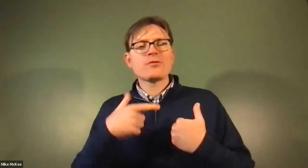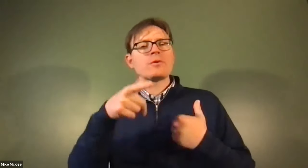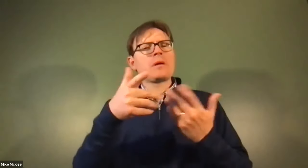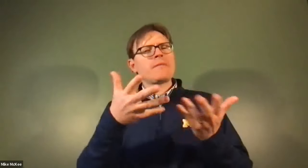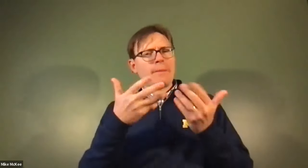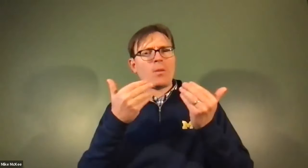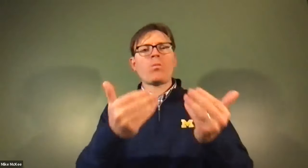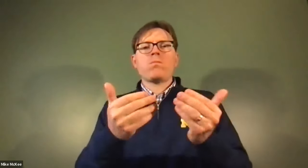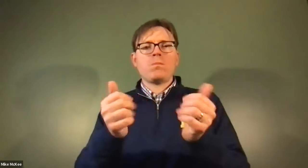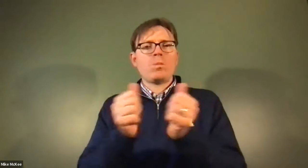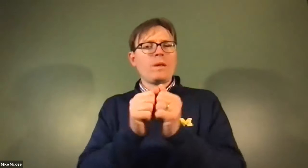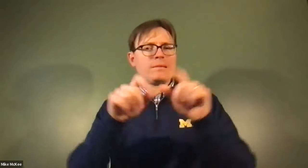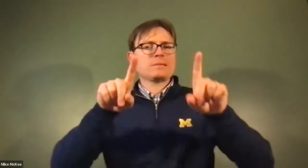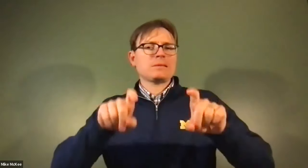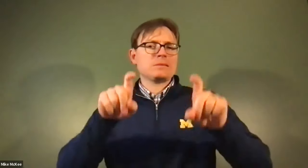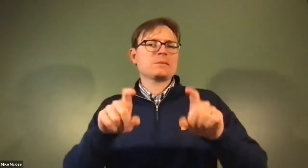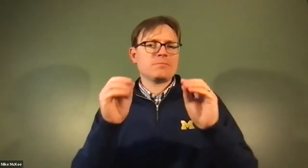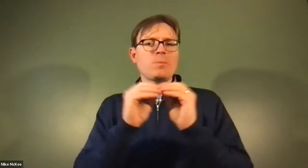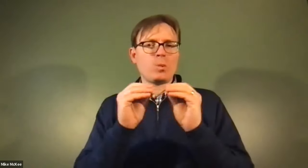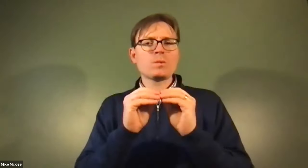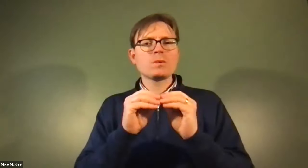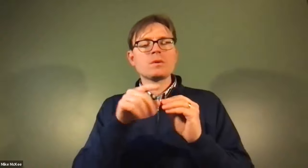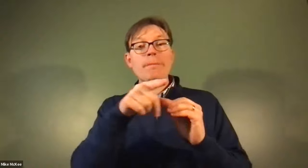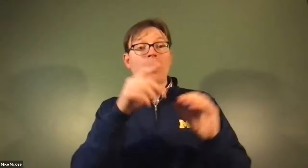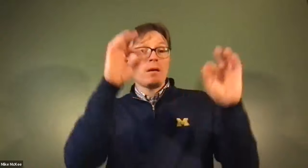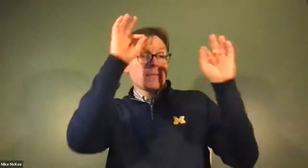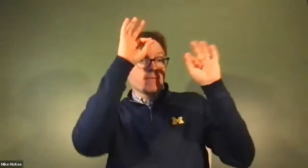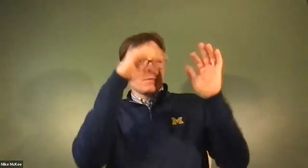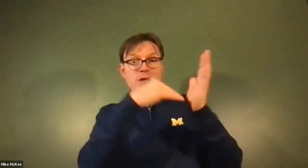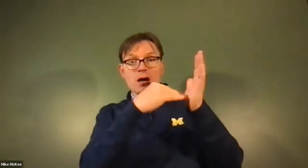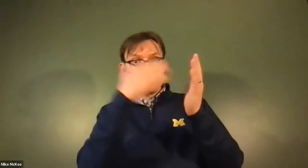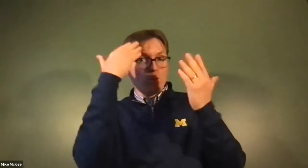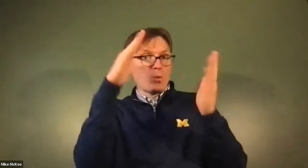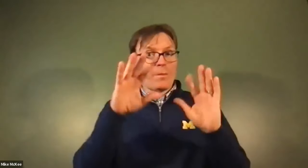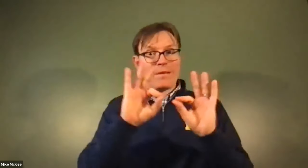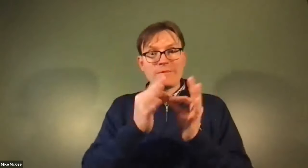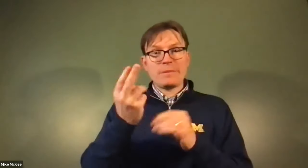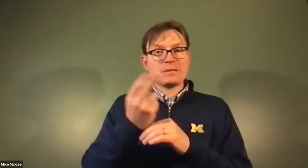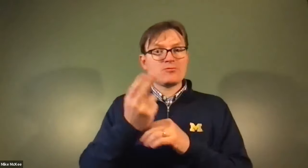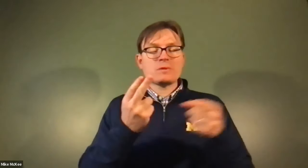James Cech: You know if you're noticing that you are having less energy and more fatigue than usual.